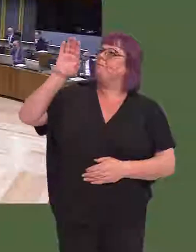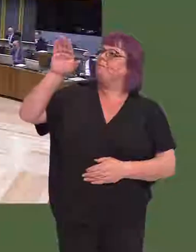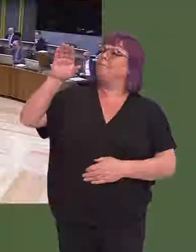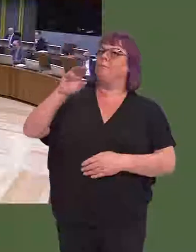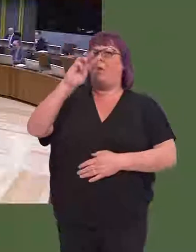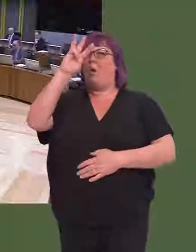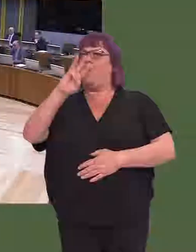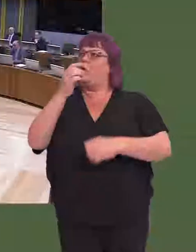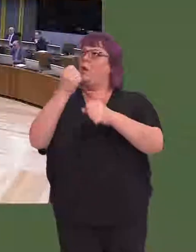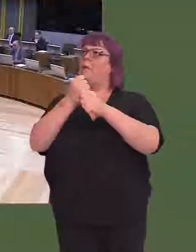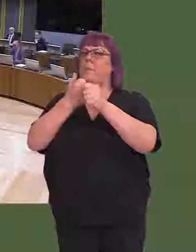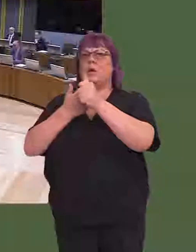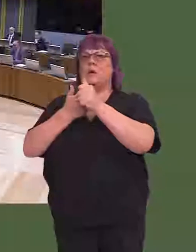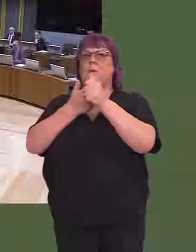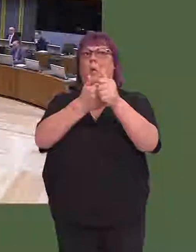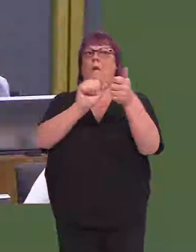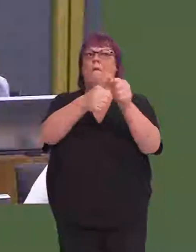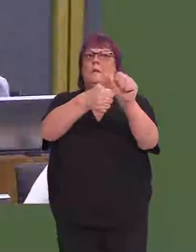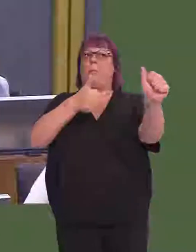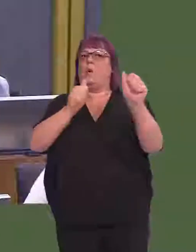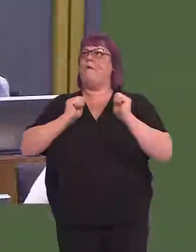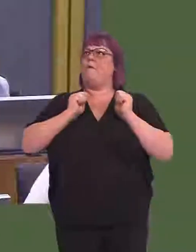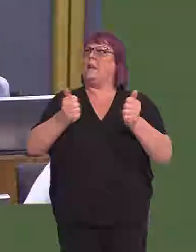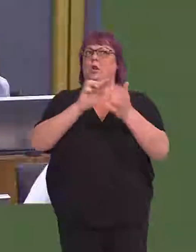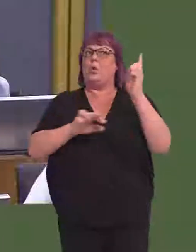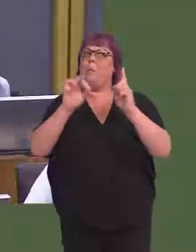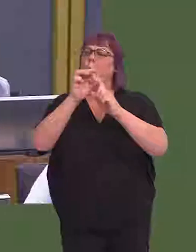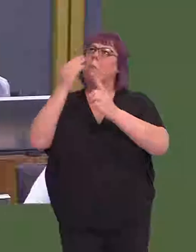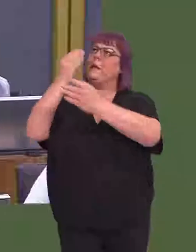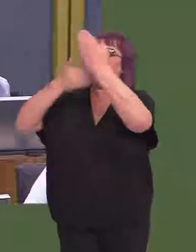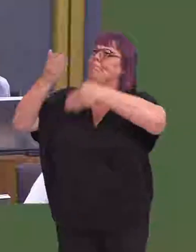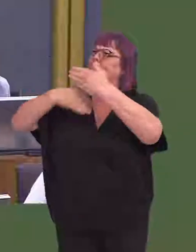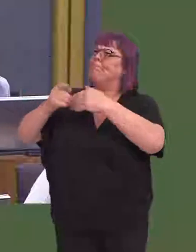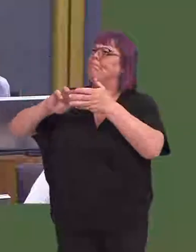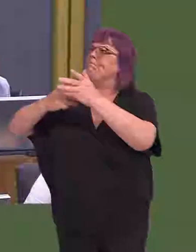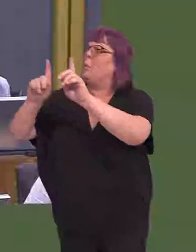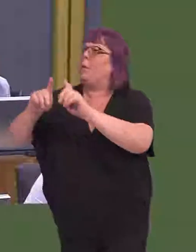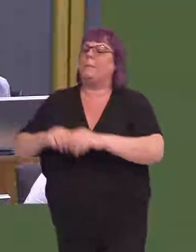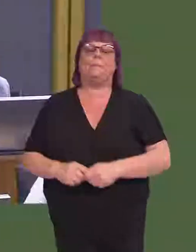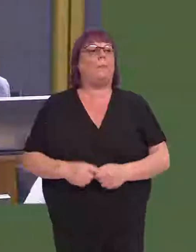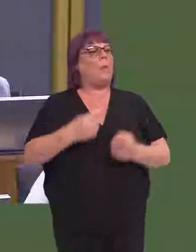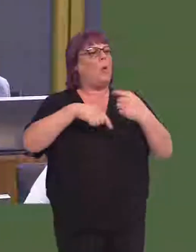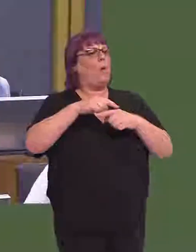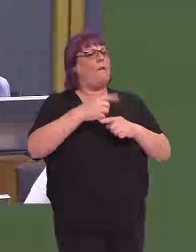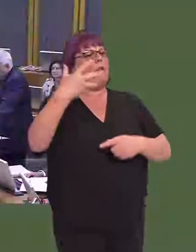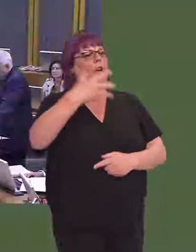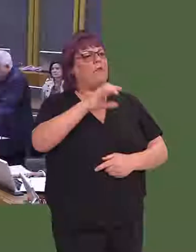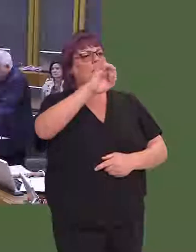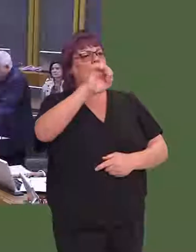Will the First Minister make a statement on Welsh Government support for sport and fitness in Newport? OAQ52164 Carwyn Jones AM: Well, via Sport Wales, we